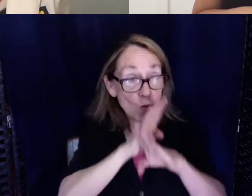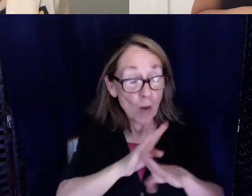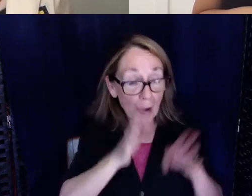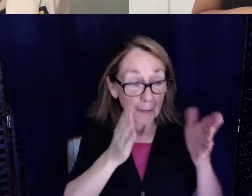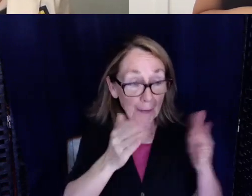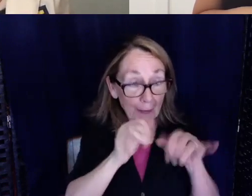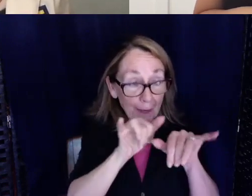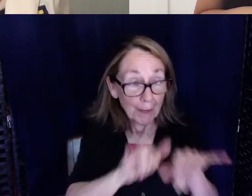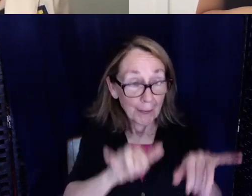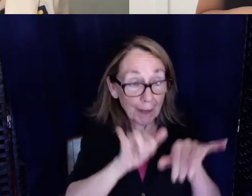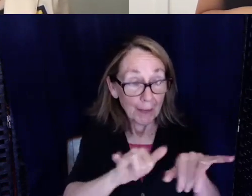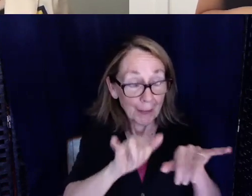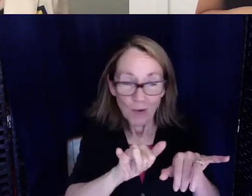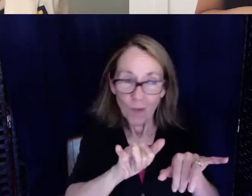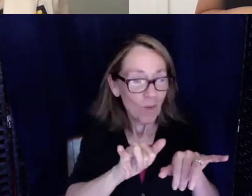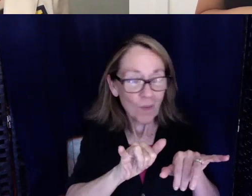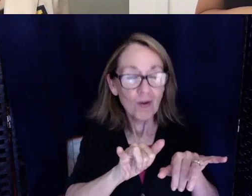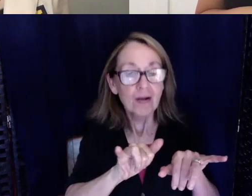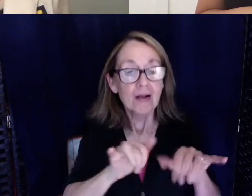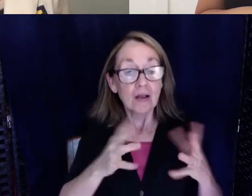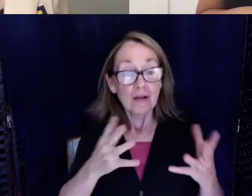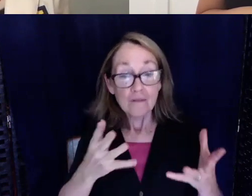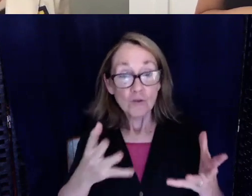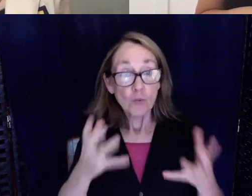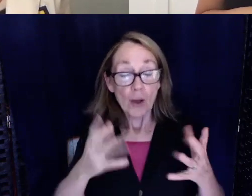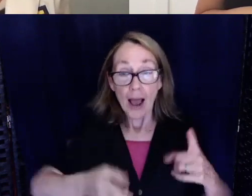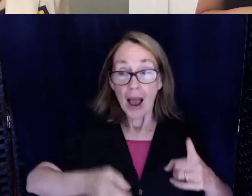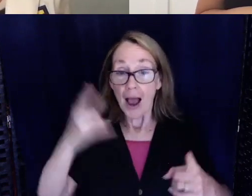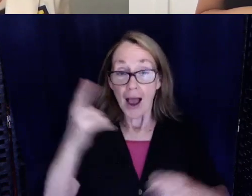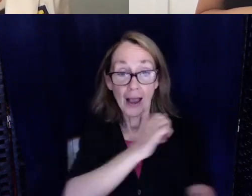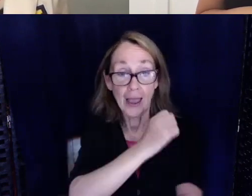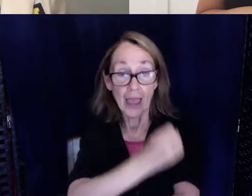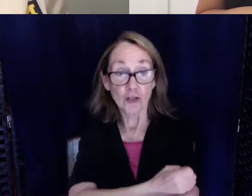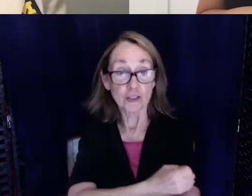If you want to have that high energy trauma and work in the ER and have the blood